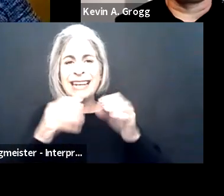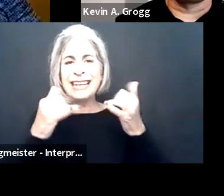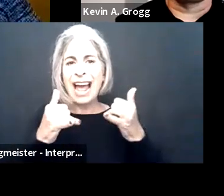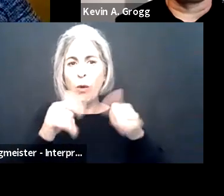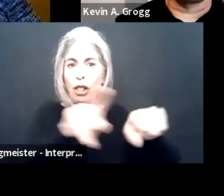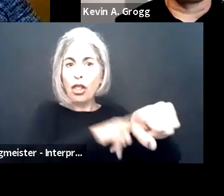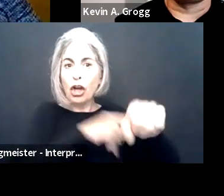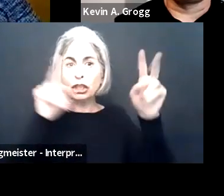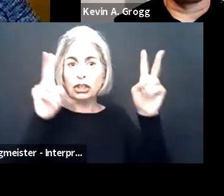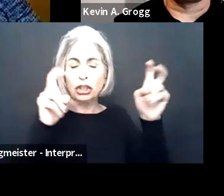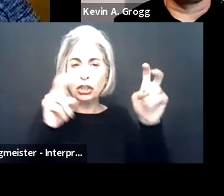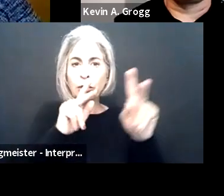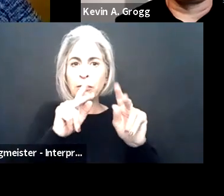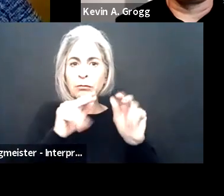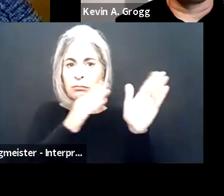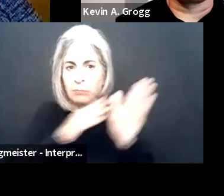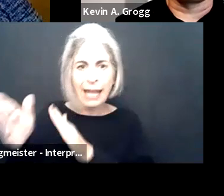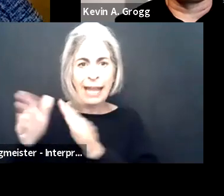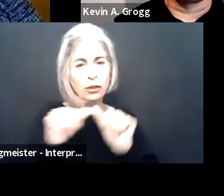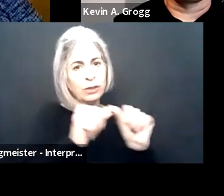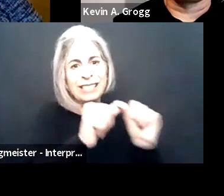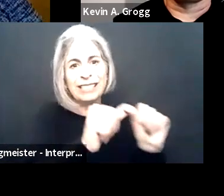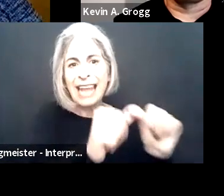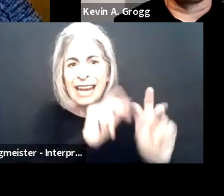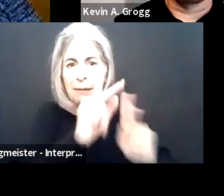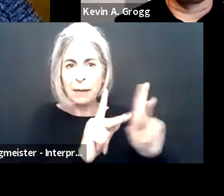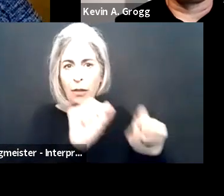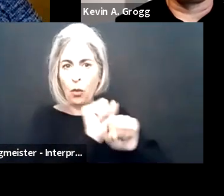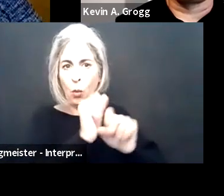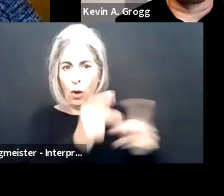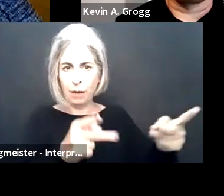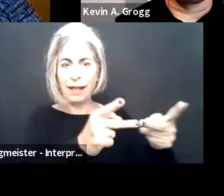returning to the workplace or we look at now a longer term plan to sustain people